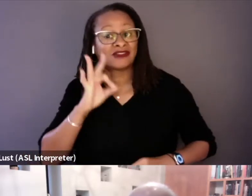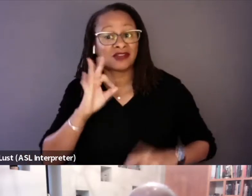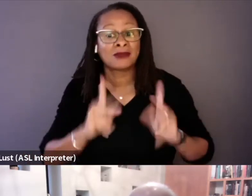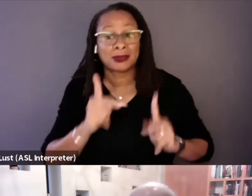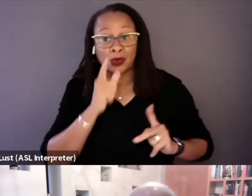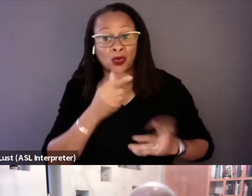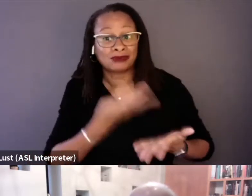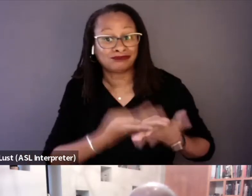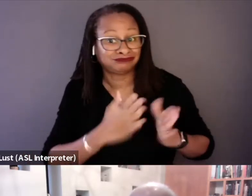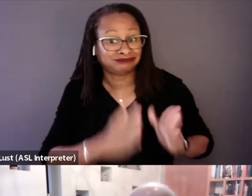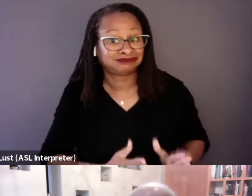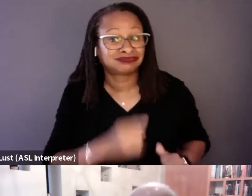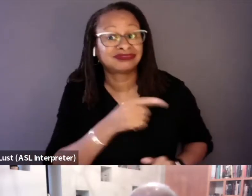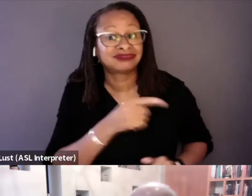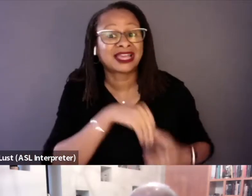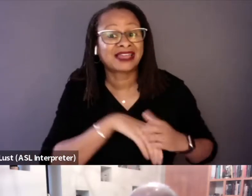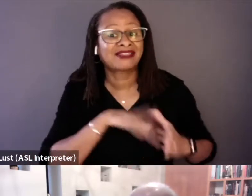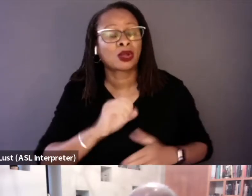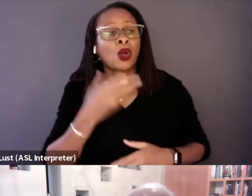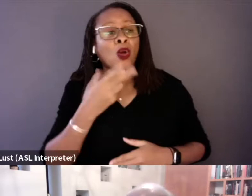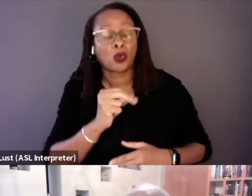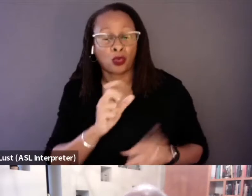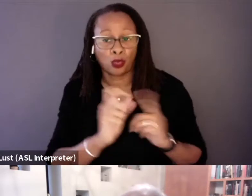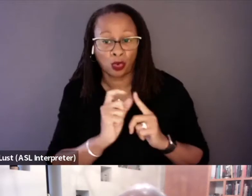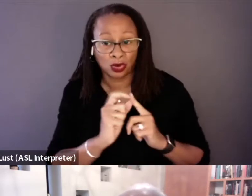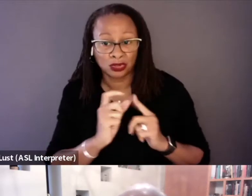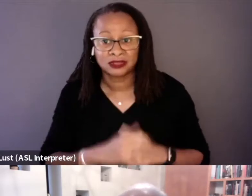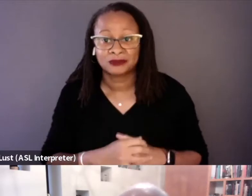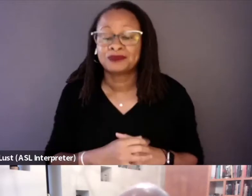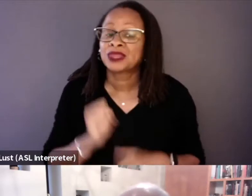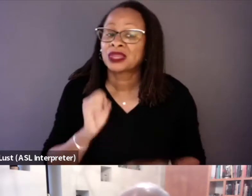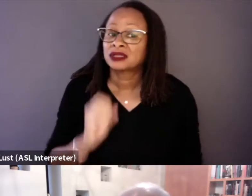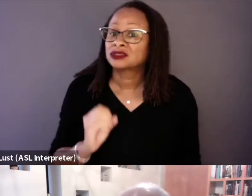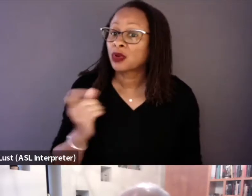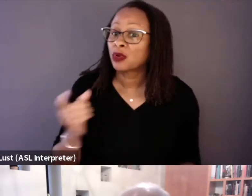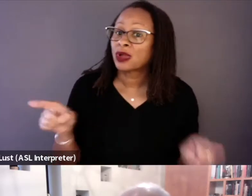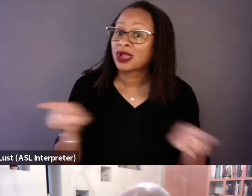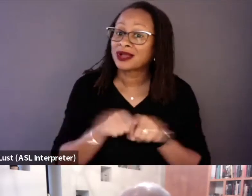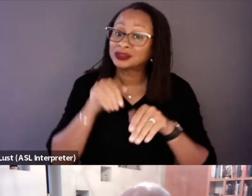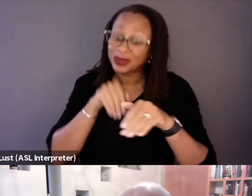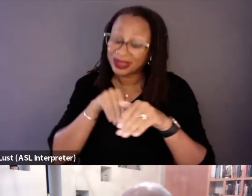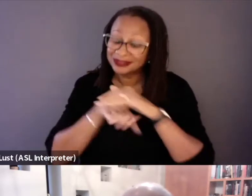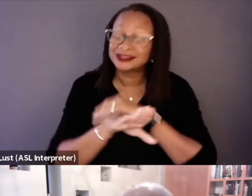who are in prison in their own words. So going into it, we knew that that had happened.